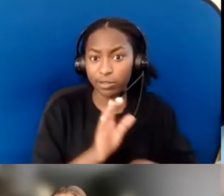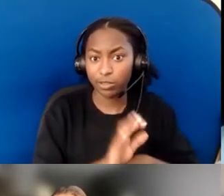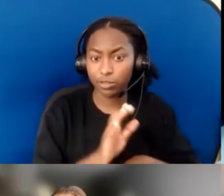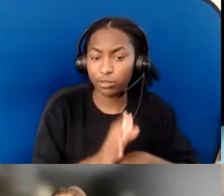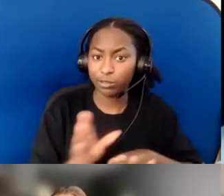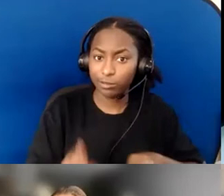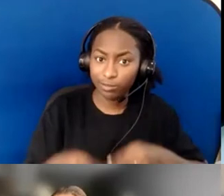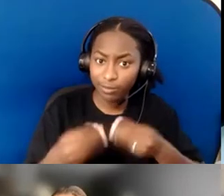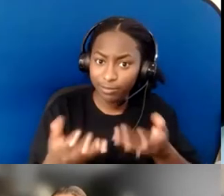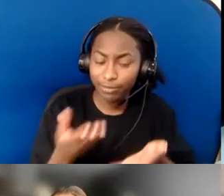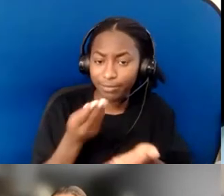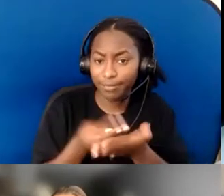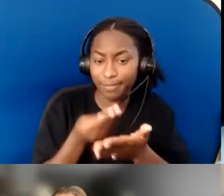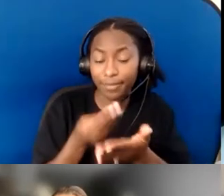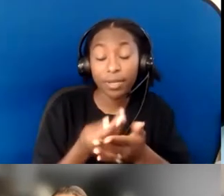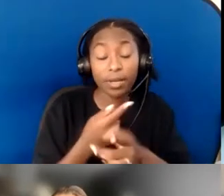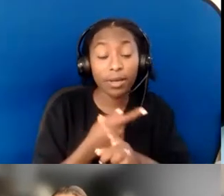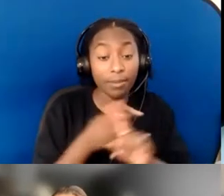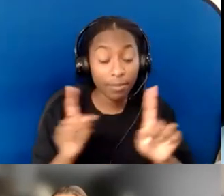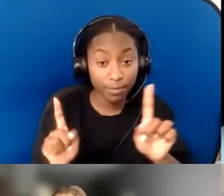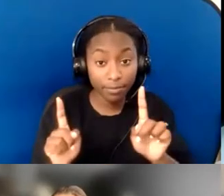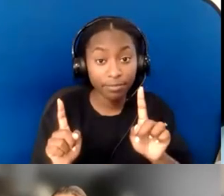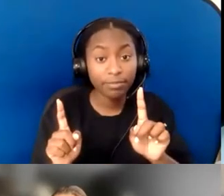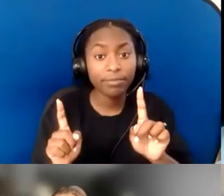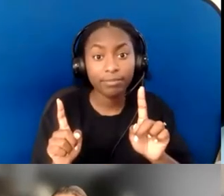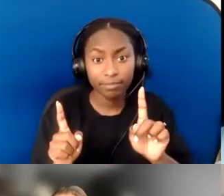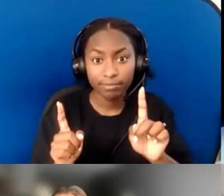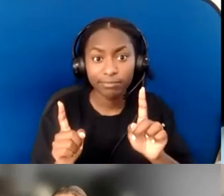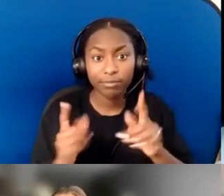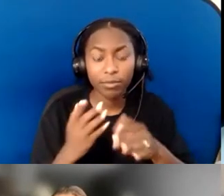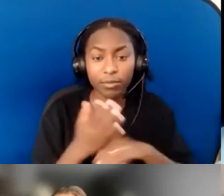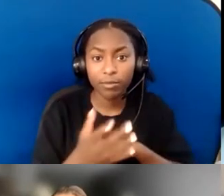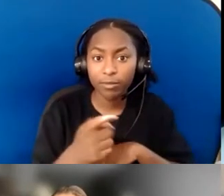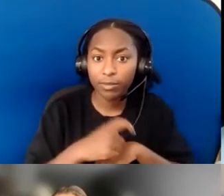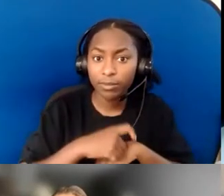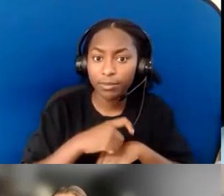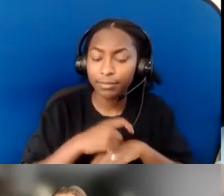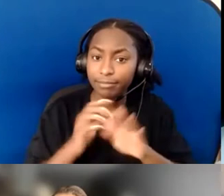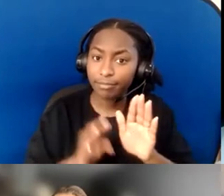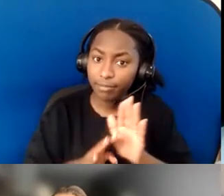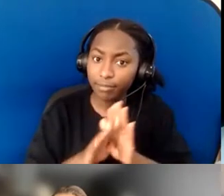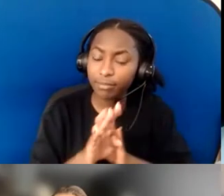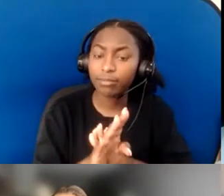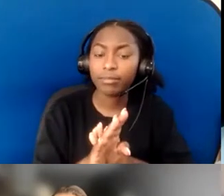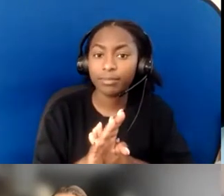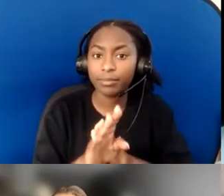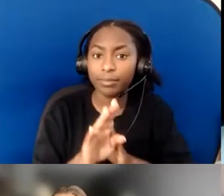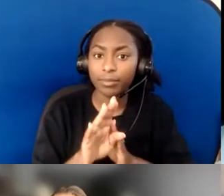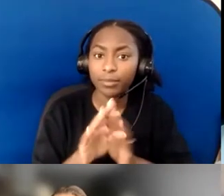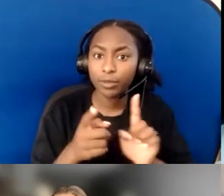and instead, it has developed into a wonderful project with the Methodist church across the street from us.